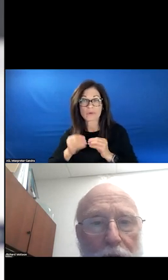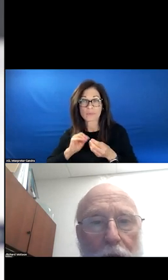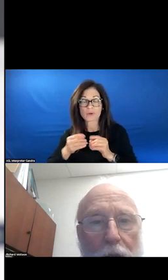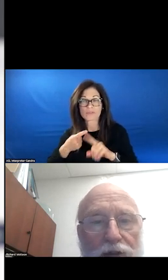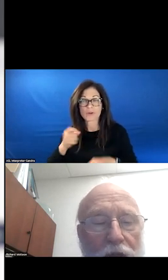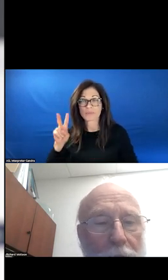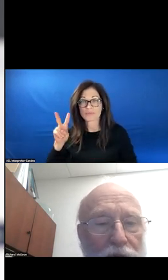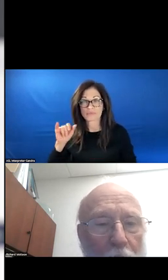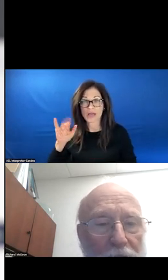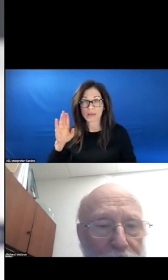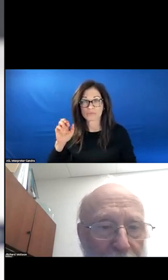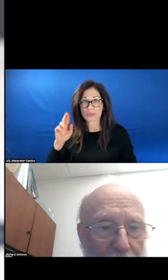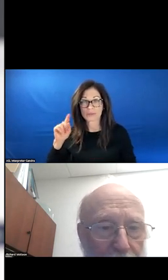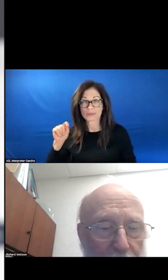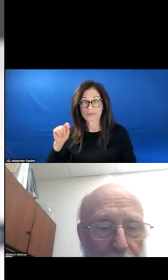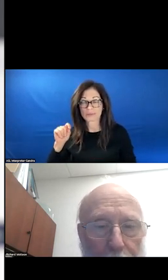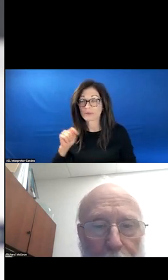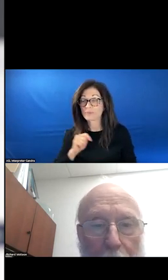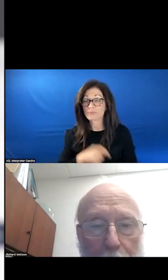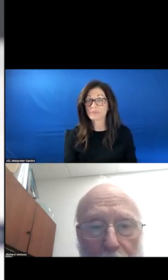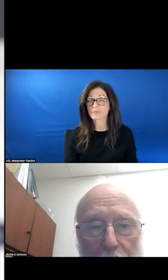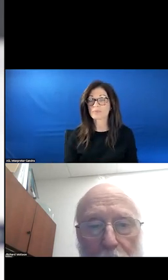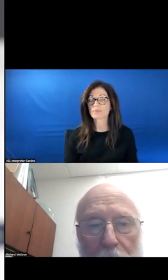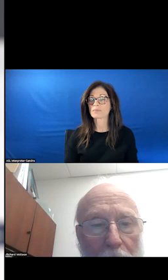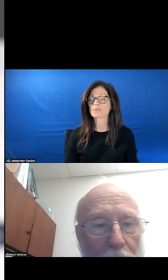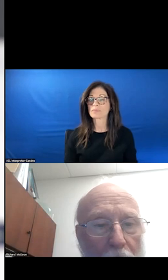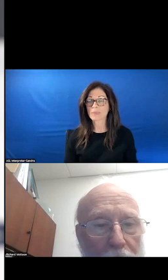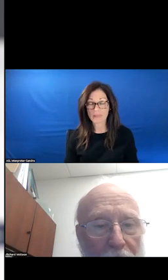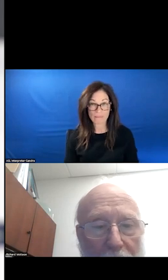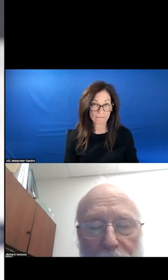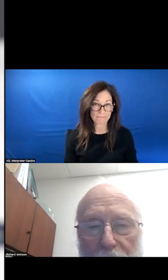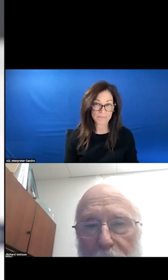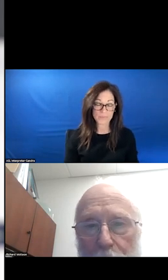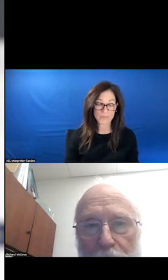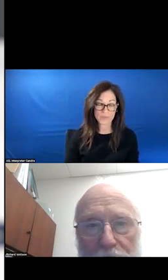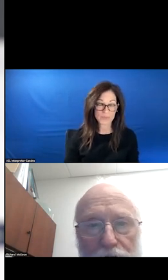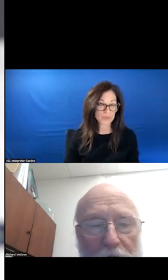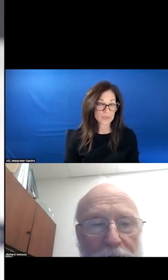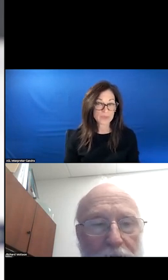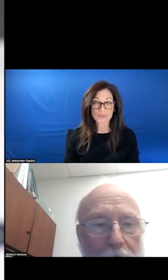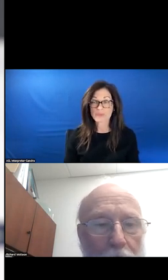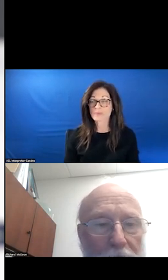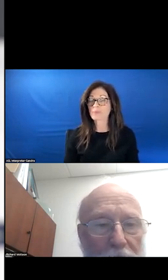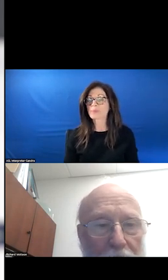SO THE BEST WAY TO FOLLOWUP ON THAT, I PUT IN THE CHAT, IS